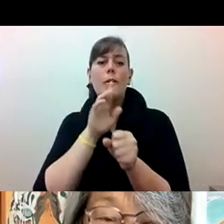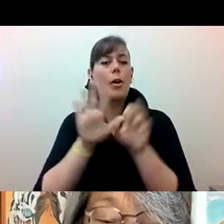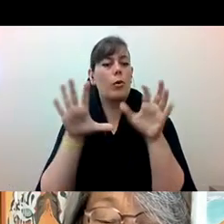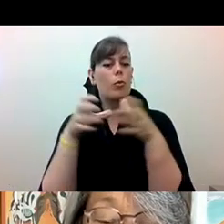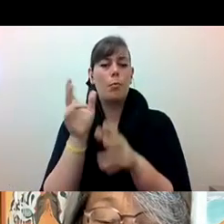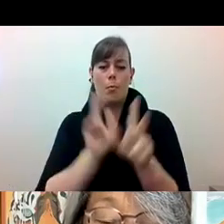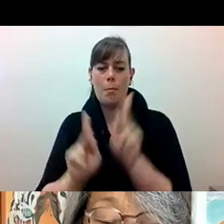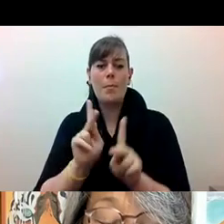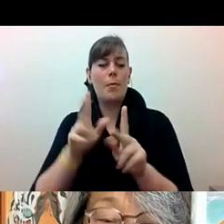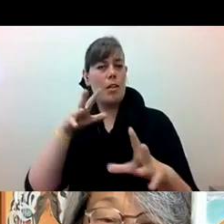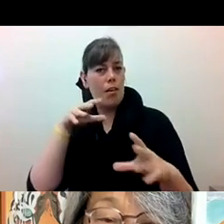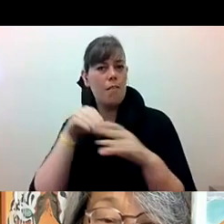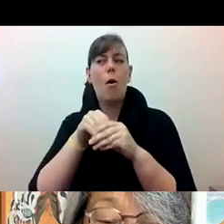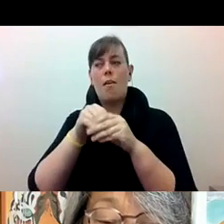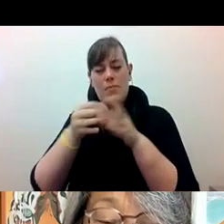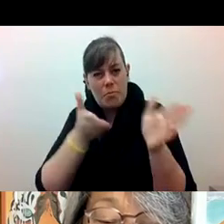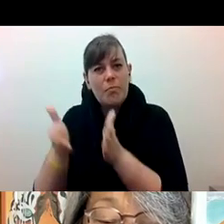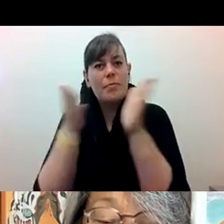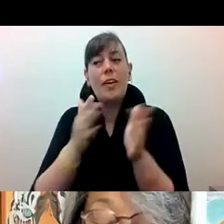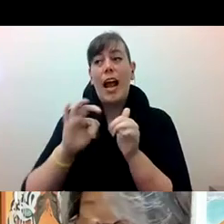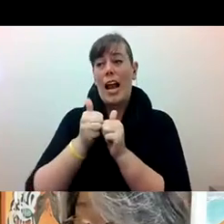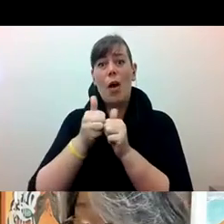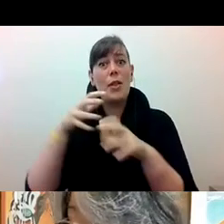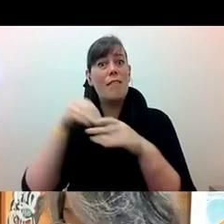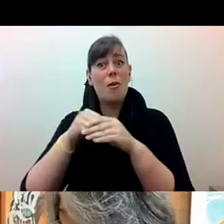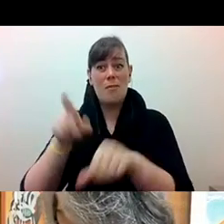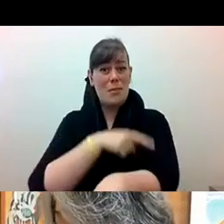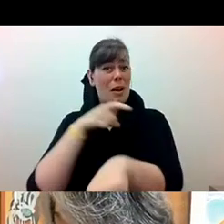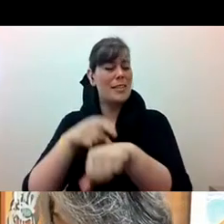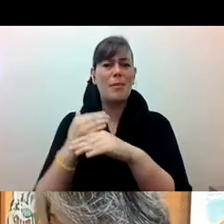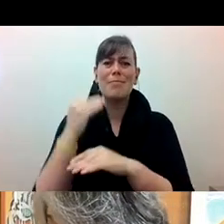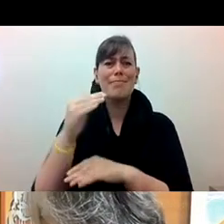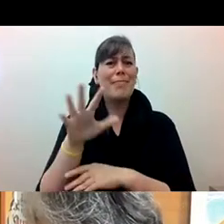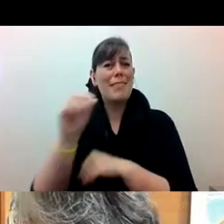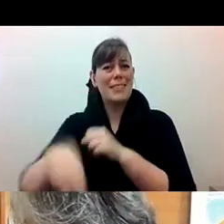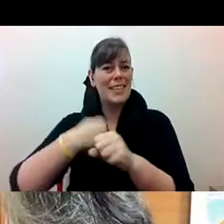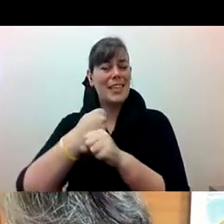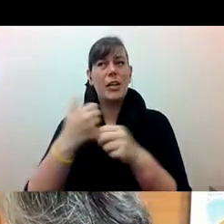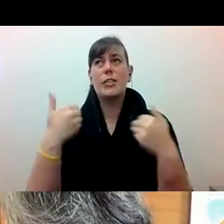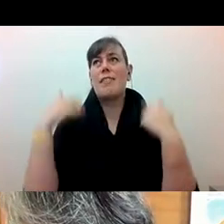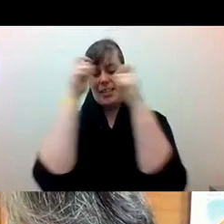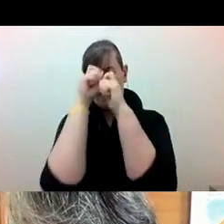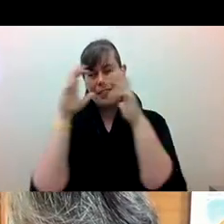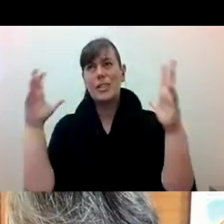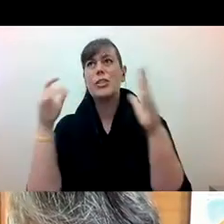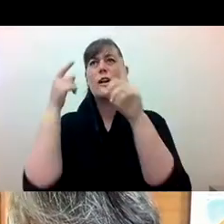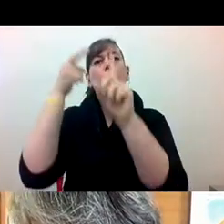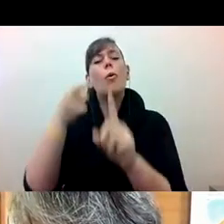Alex Tom he/him: And the way that they stayed in this thing for so long, like 50 plus years, they had a vision, but they're also very caring for each other,